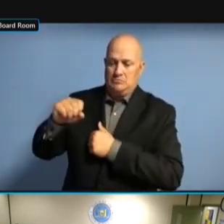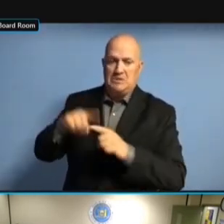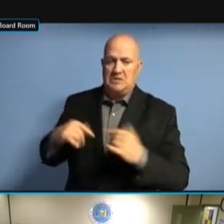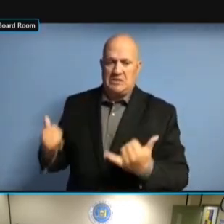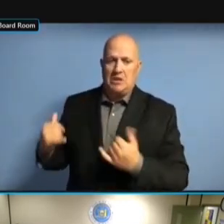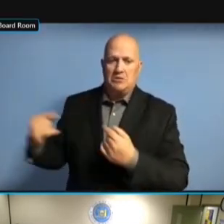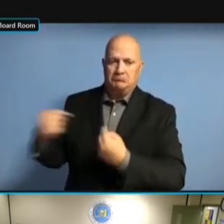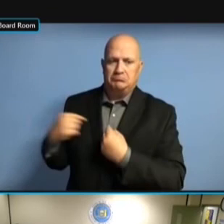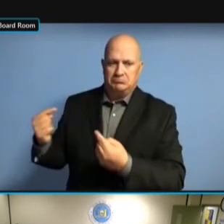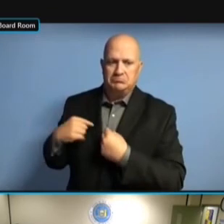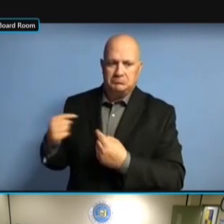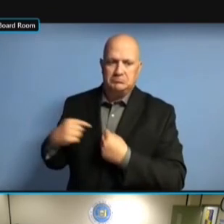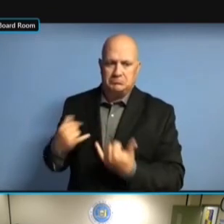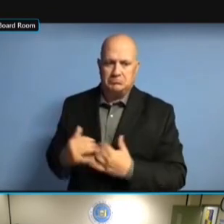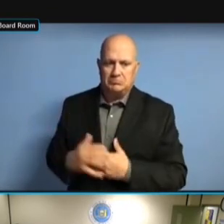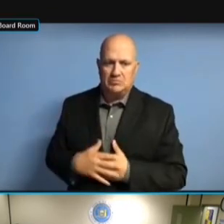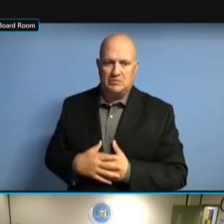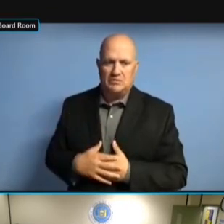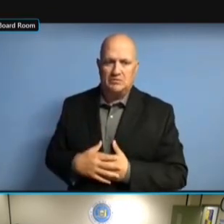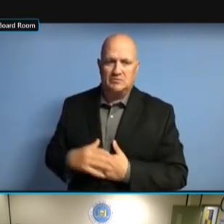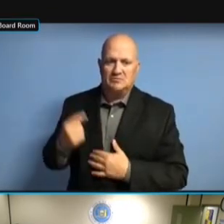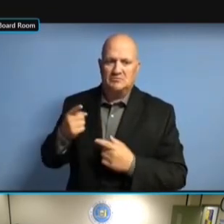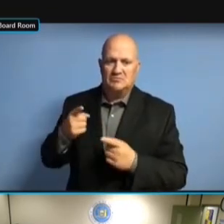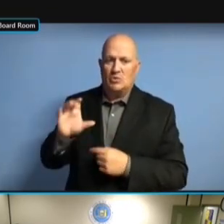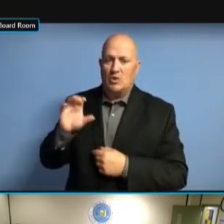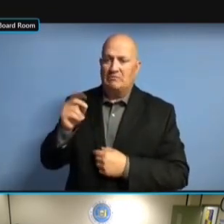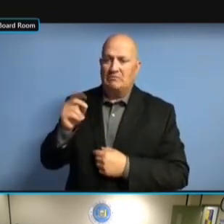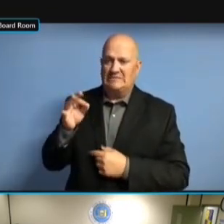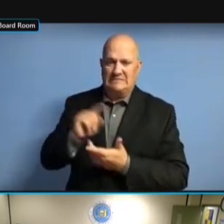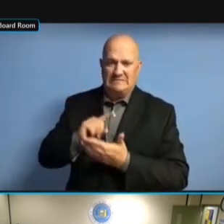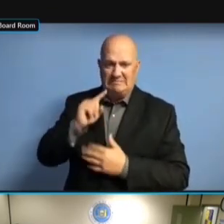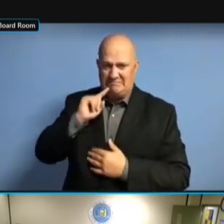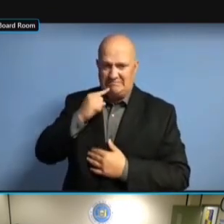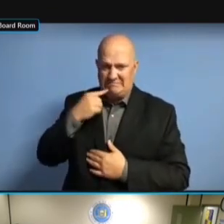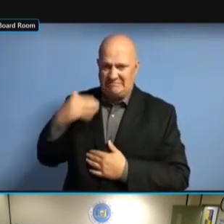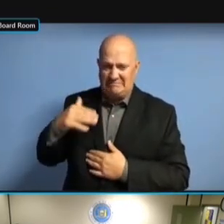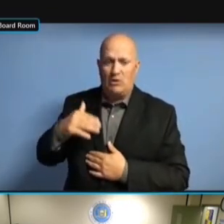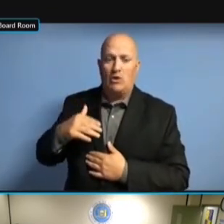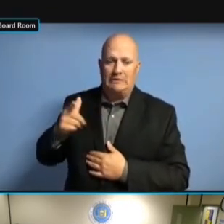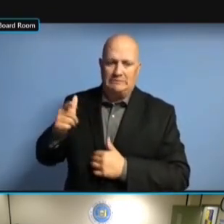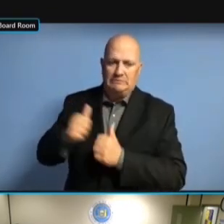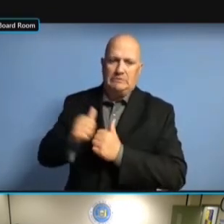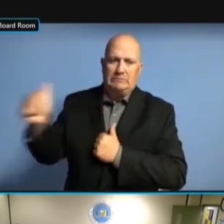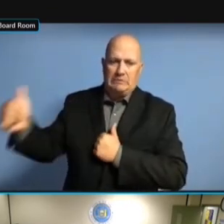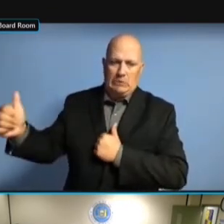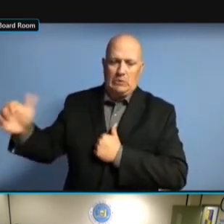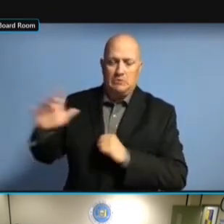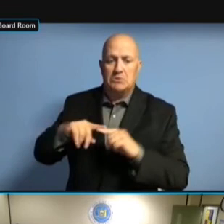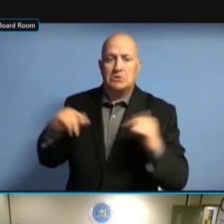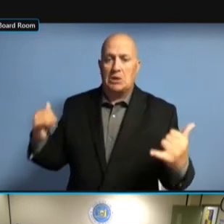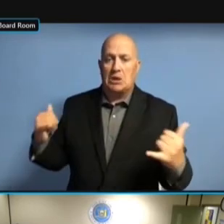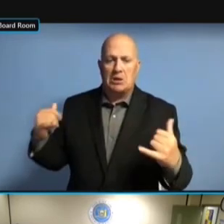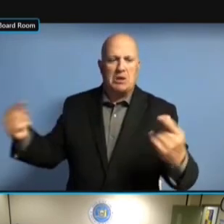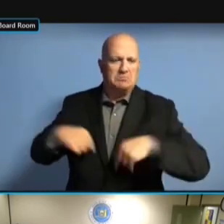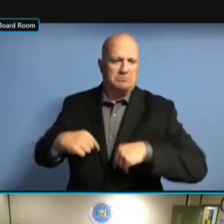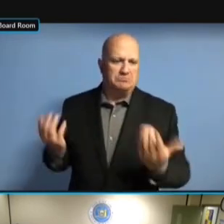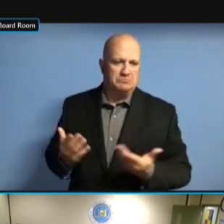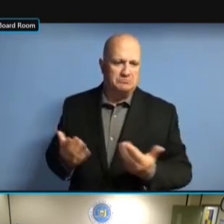WENT THROUGH WHAT WE DID PREVIOUSLY, MANY OF THEM WENT THROUGH WHAT WE DID PREVIOUSLY, MANY OF THEM WORKED PREVIOUSLY, MANY OF THEM WORKED PREVIOUSLY, MANY OF THEM WORKED REMOT PREVIOUSLY, MANY OF THEM WORKED REMOTE. REMOTE. SOME REMOTE. SOME ARE REMOTE. SOME ARE STILL REMOTE. SOME ARE STILL HERE REMOTE. SOME ARE STILL HERE IN REMOTE. SOME ARE STILL HERE IN THE SOME ARE STILL HERE IN THE SOME ARE STILL HERE IN THE LOCATIONS. LOCATIONS. LOCATIONS. BUT